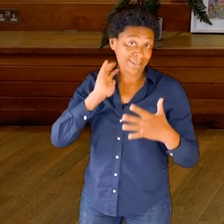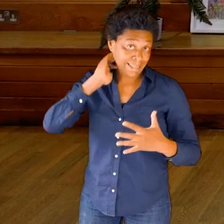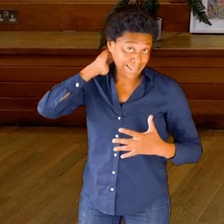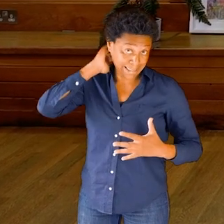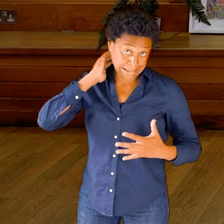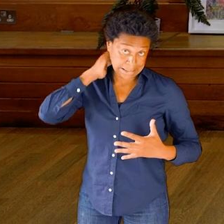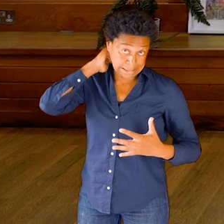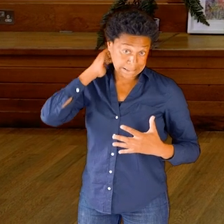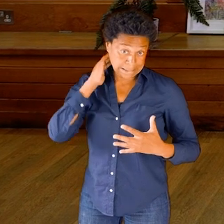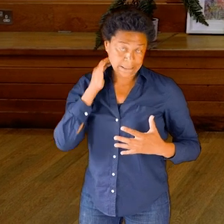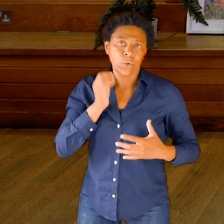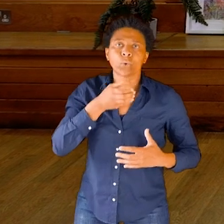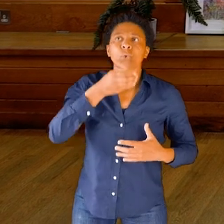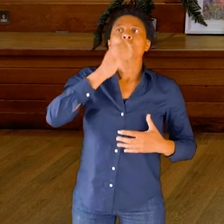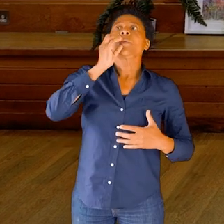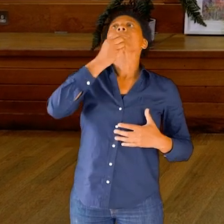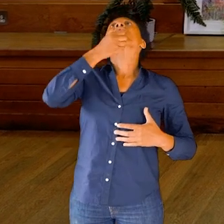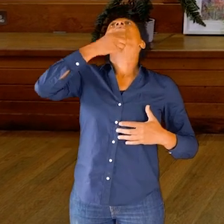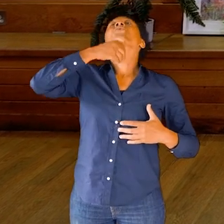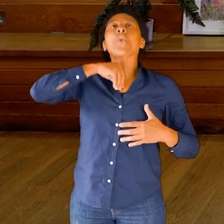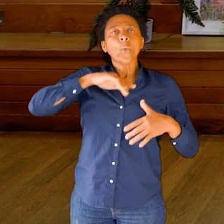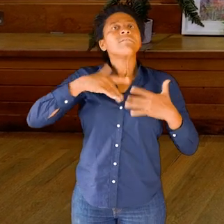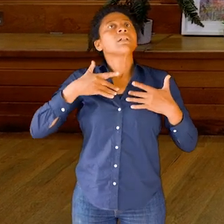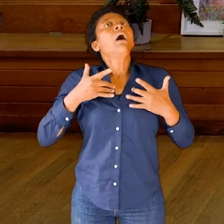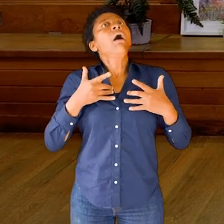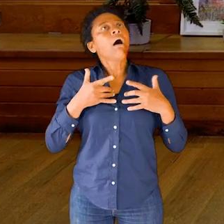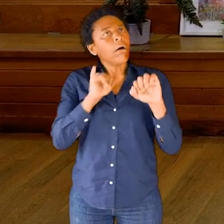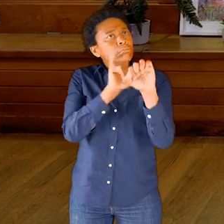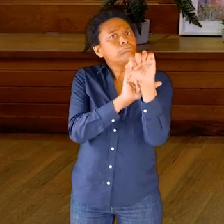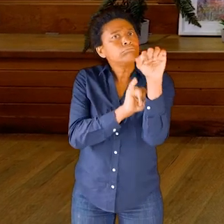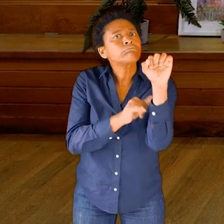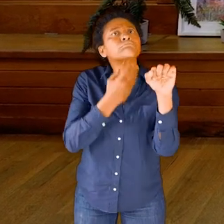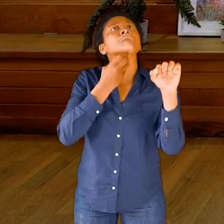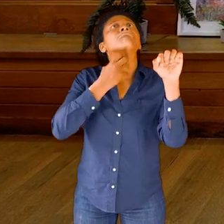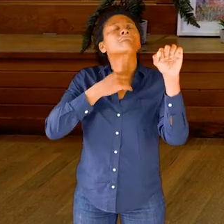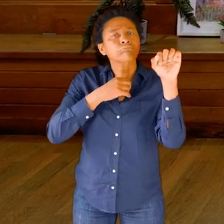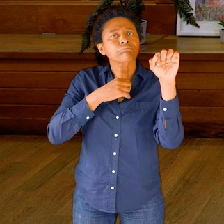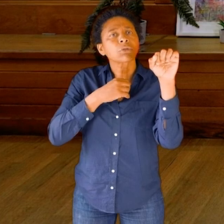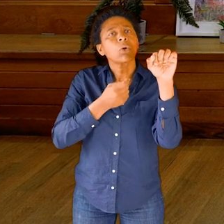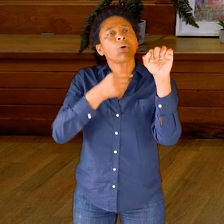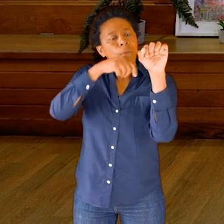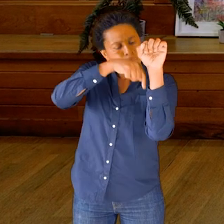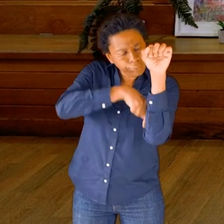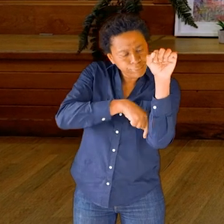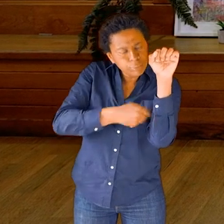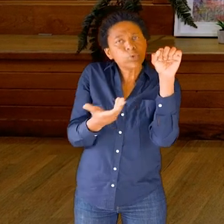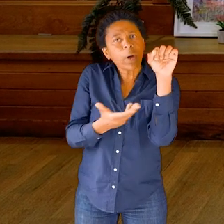spine through the sensation of drinking some water that then of course goes into the stomach.